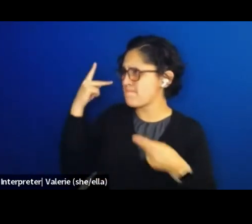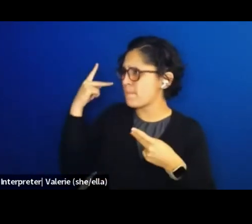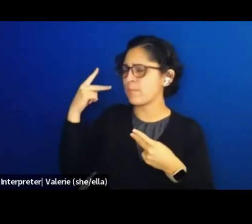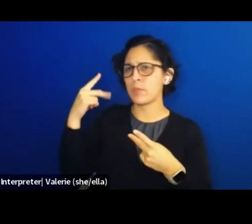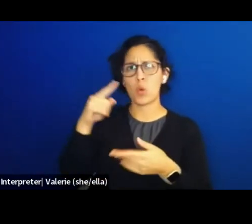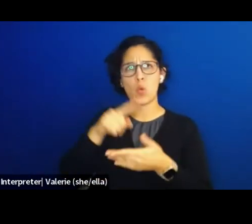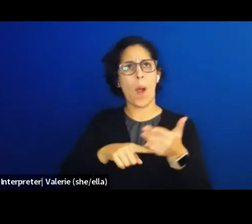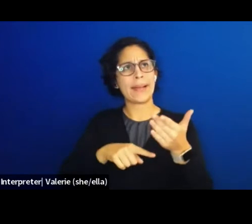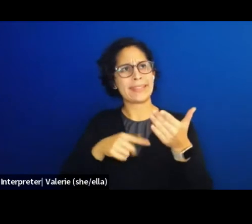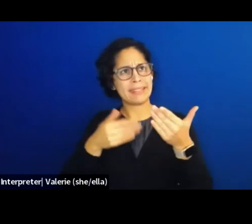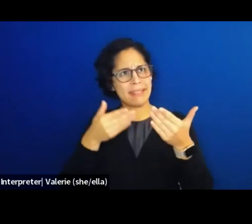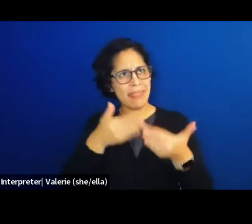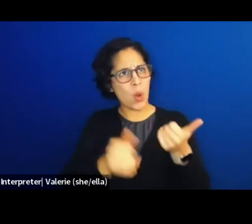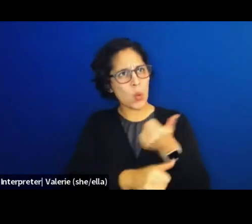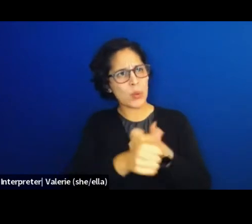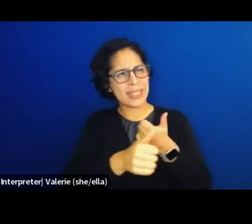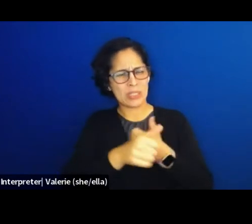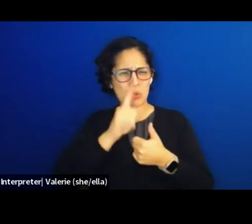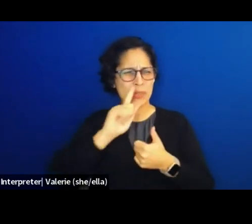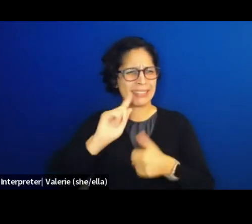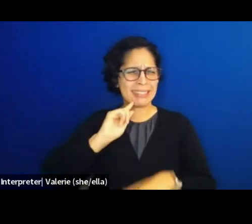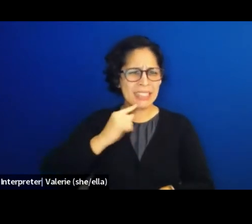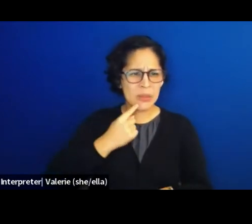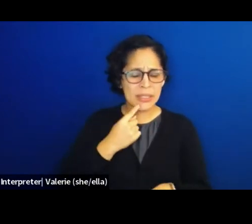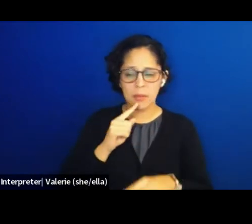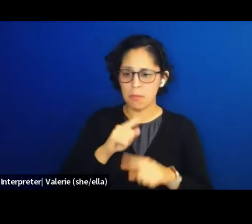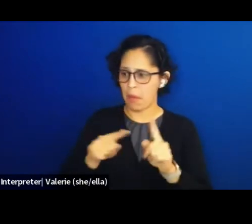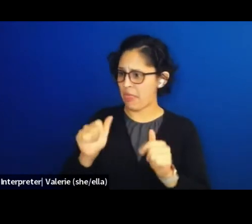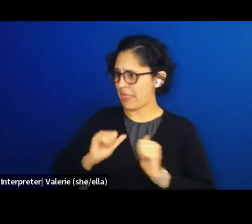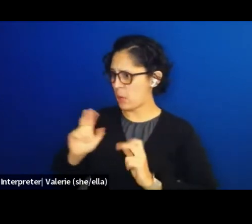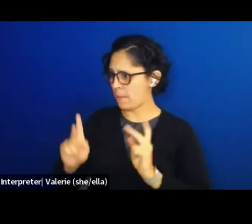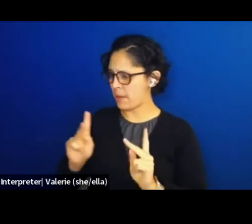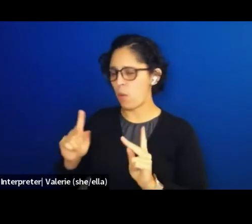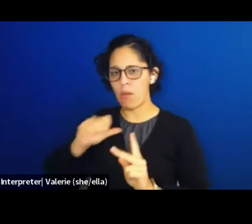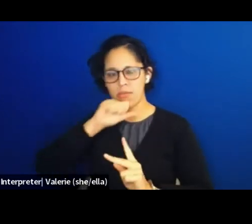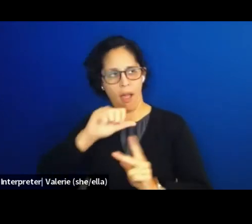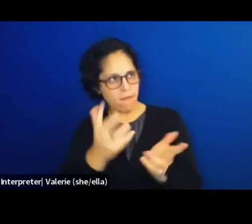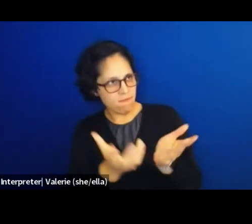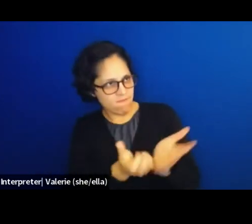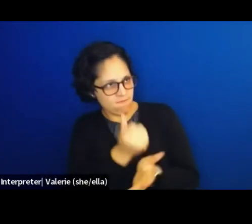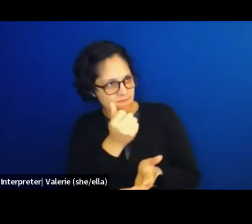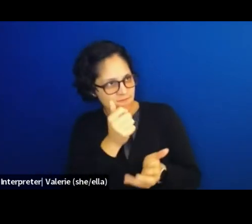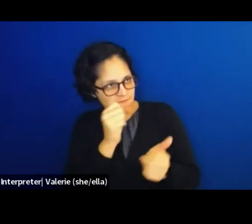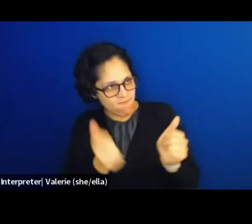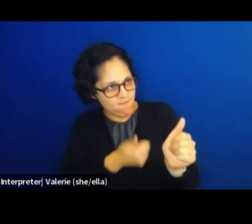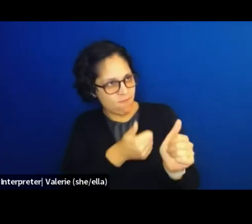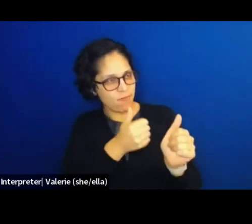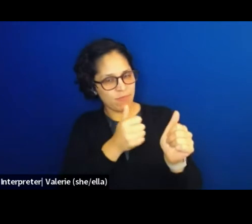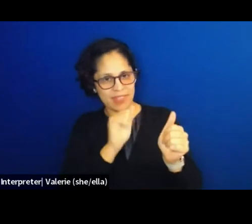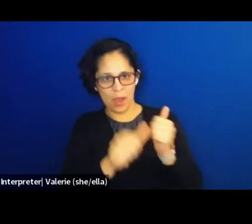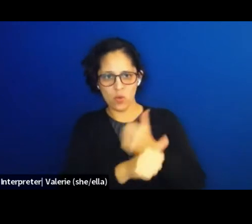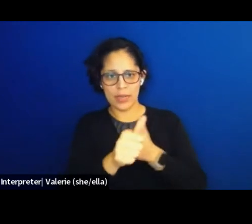and this work can be joyful. And it's a real joy and an honor for me